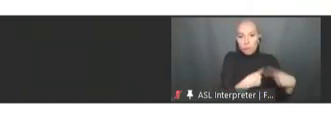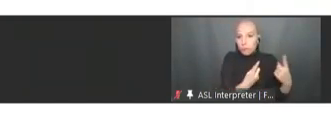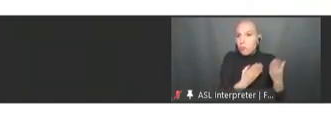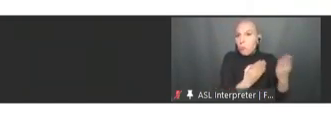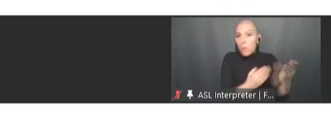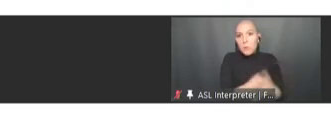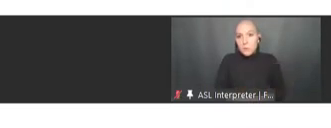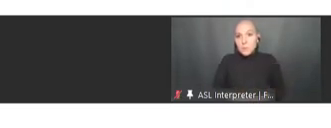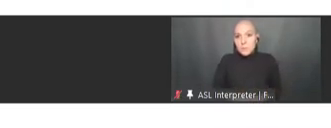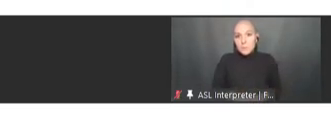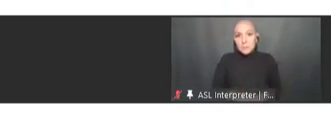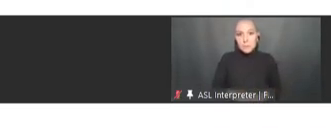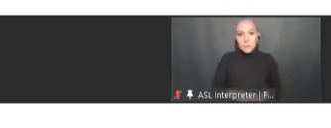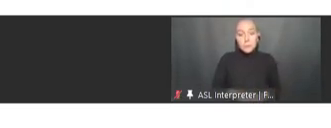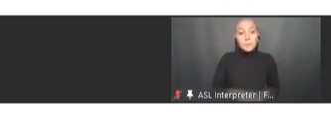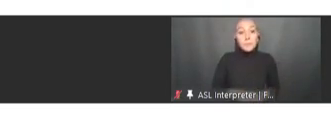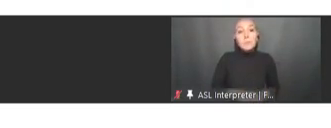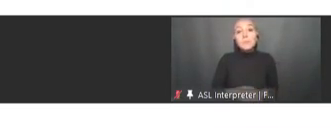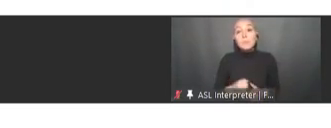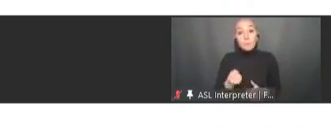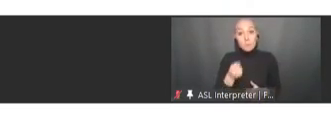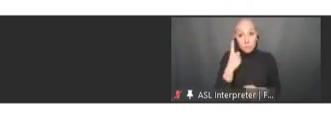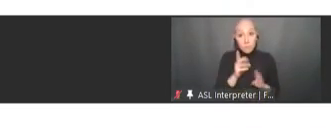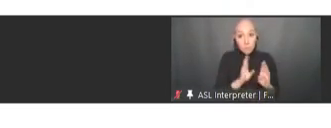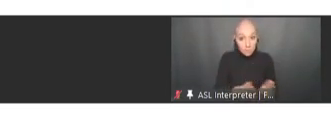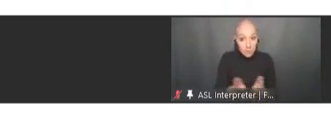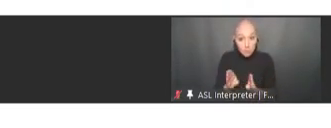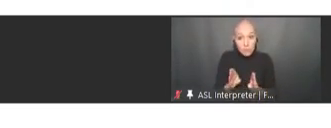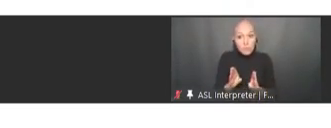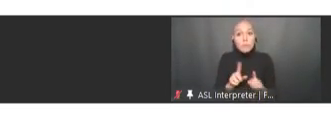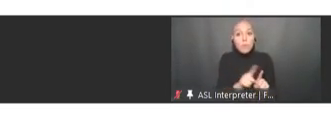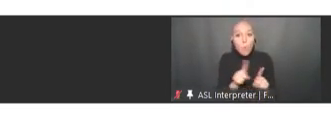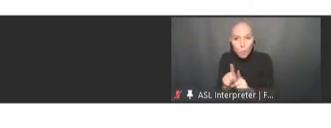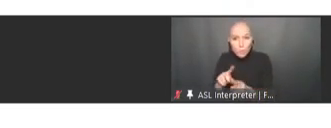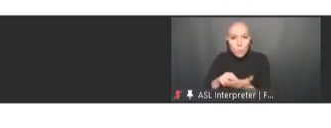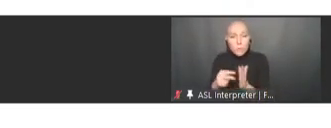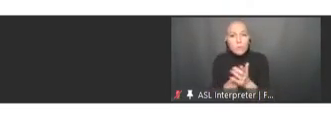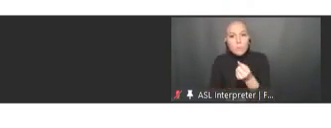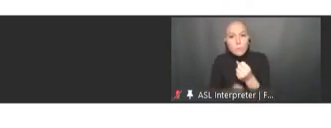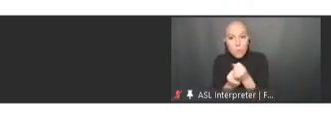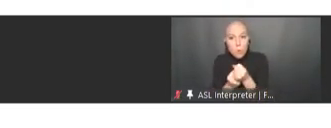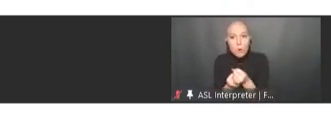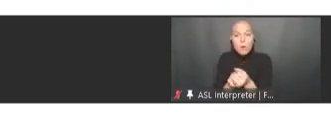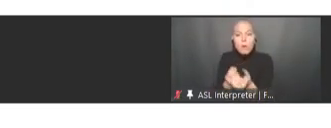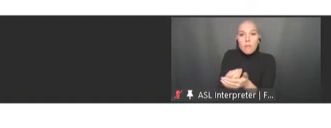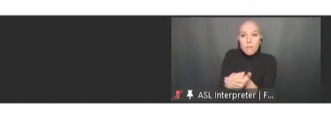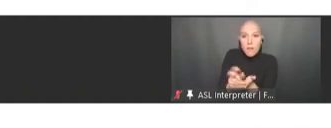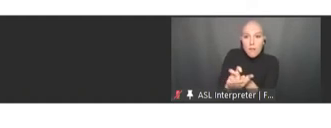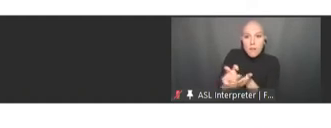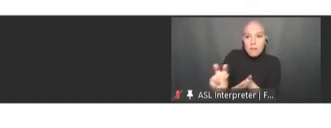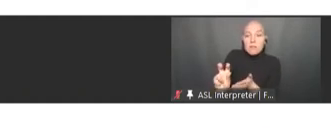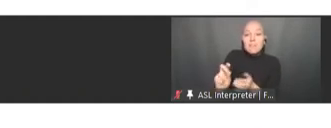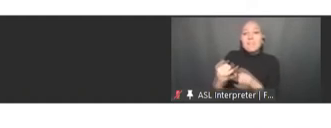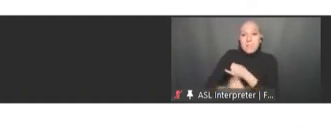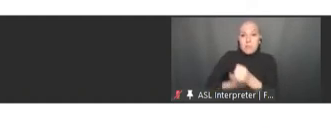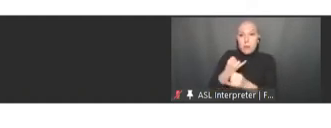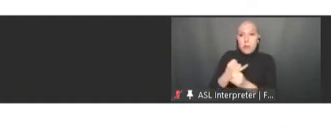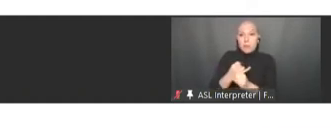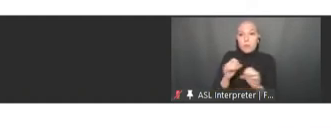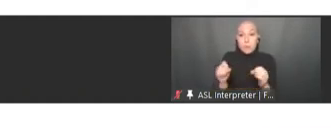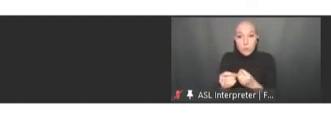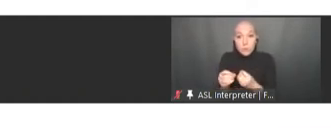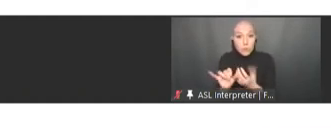Preparedness also means the support and financing of international organizations like the WHO that